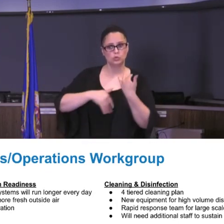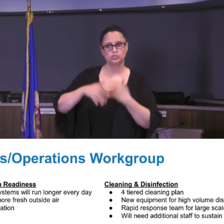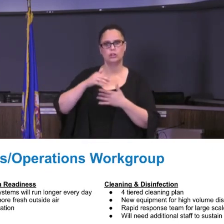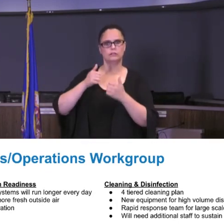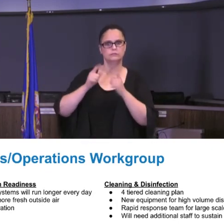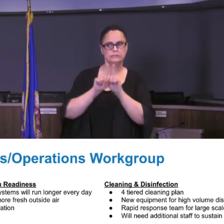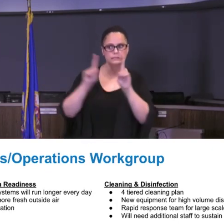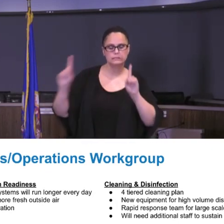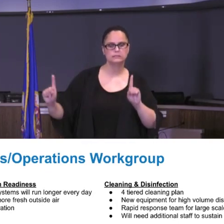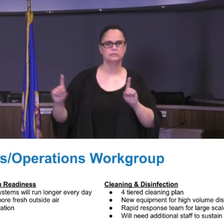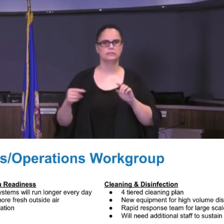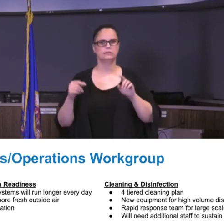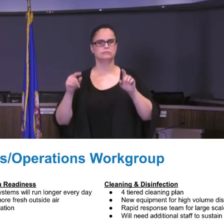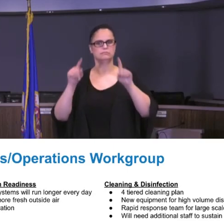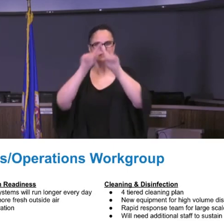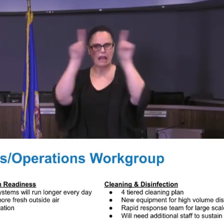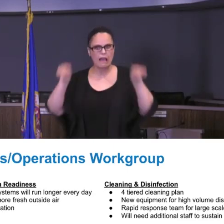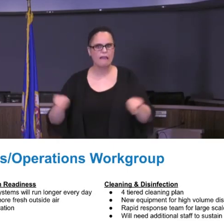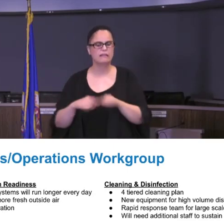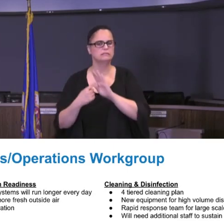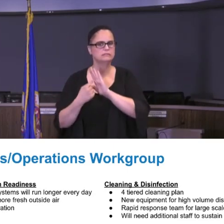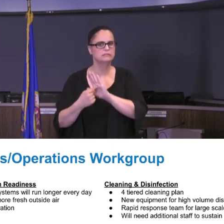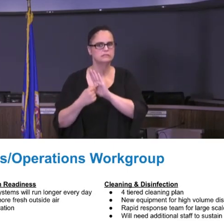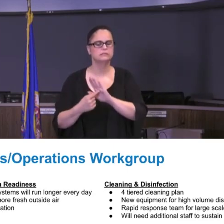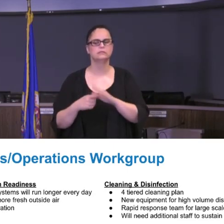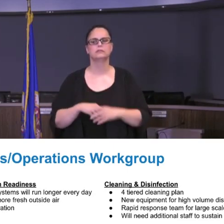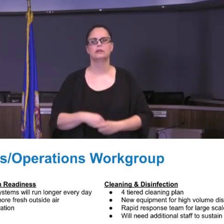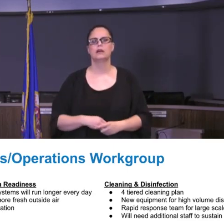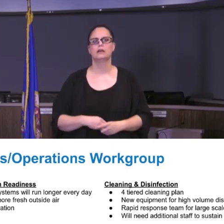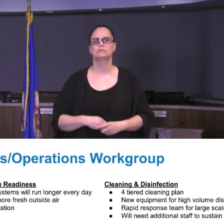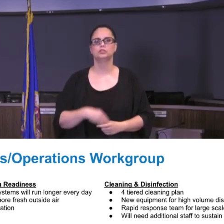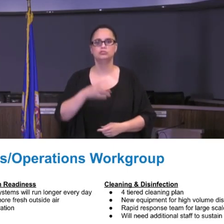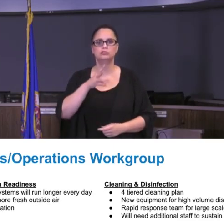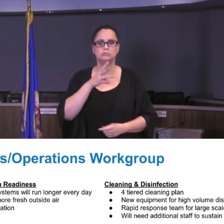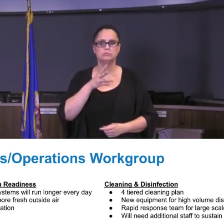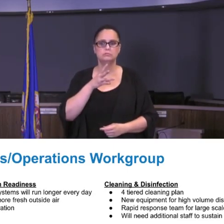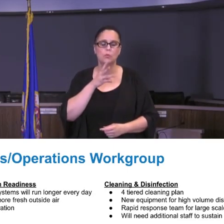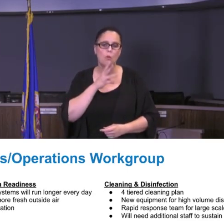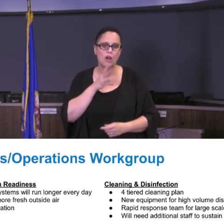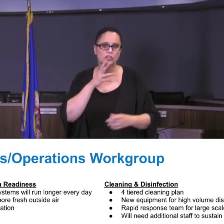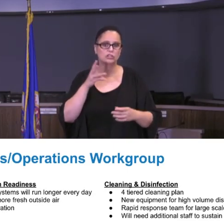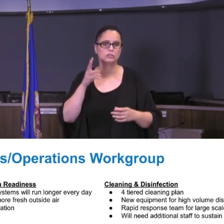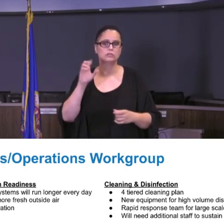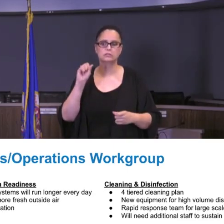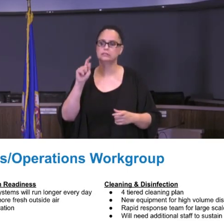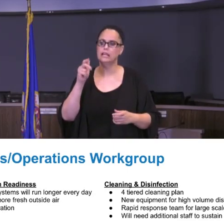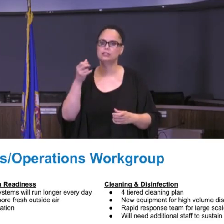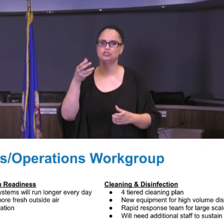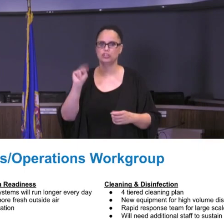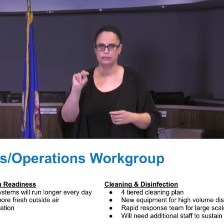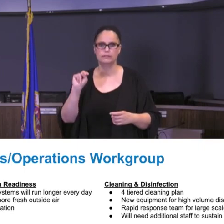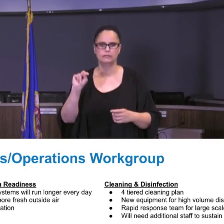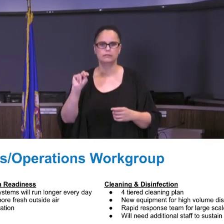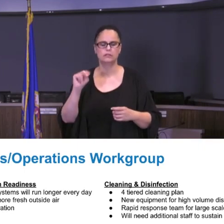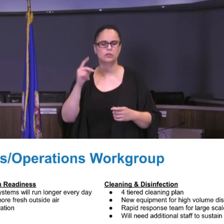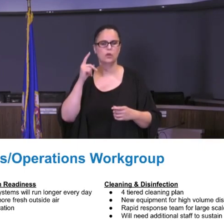mentioned. We'll make sure that there's two hydration stations per building so that we can try to minimize the amount of time